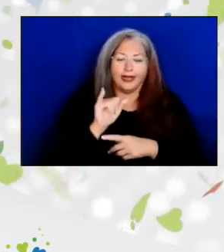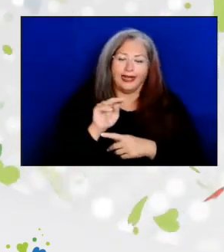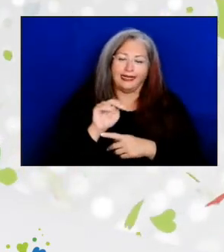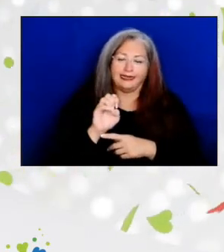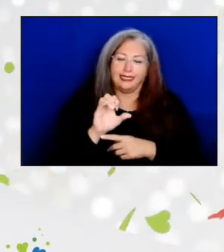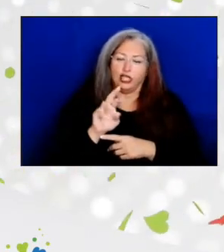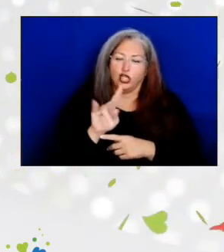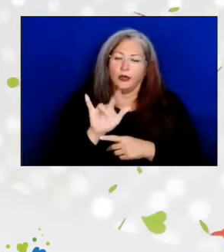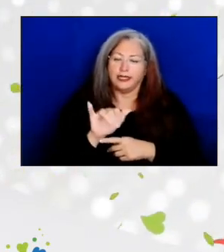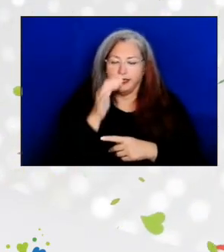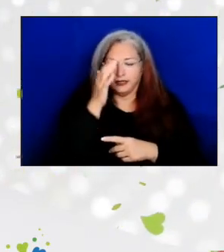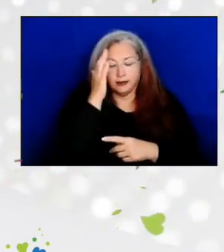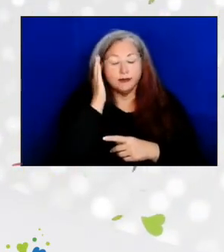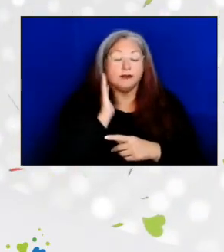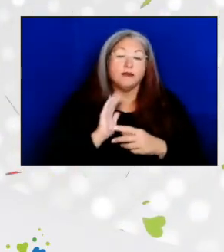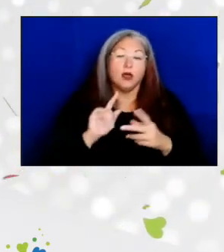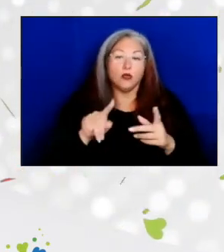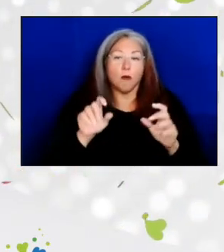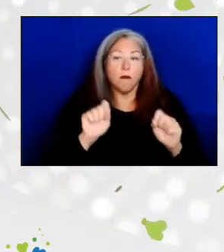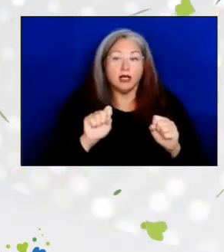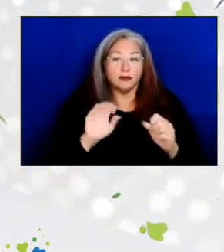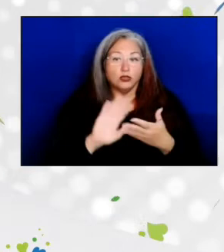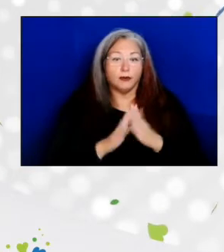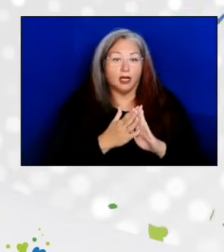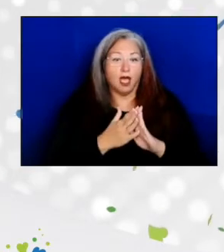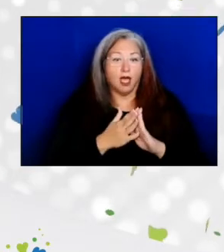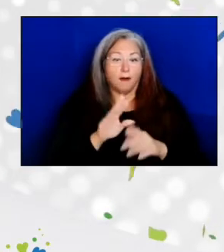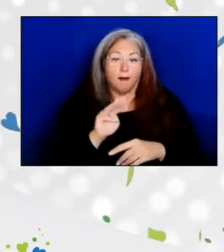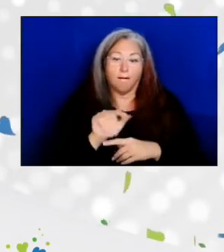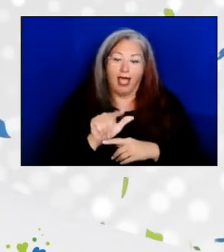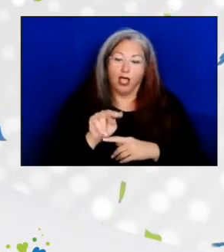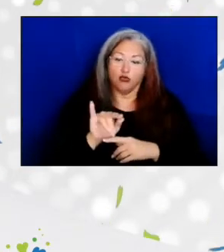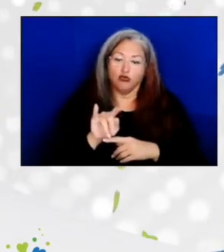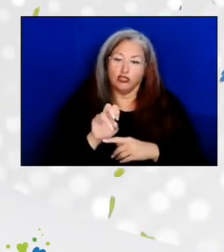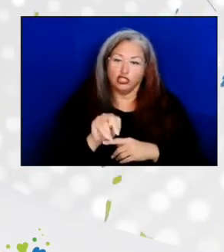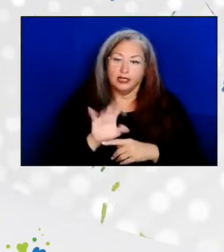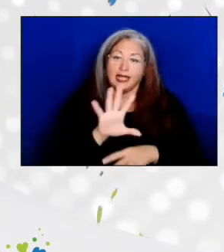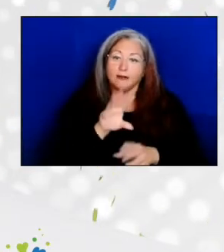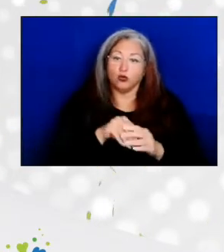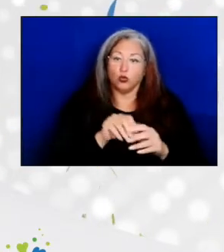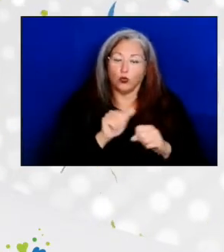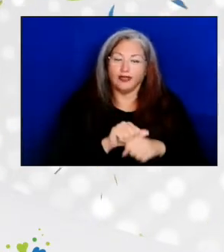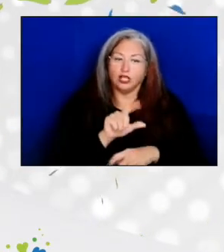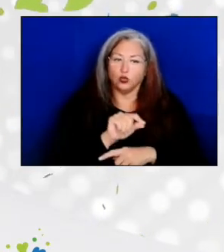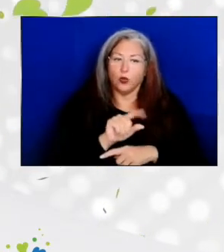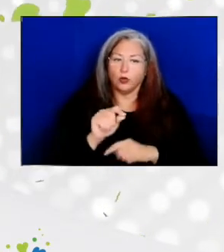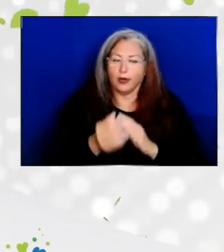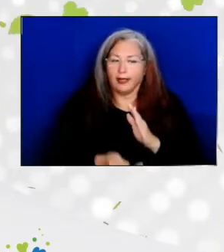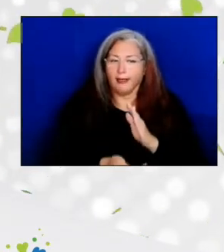the possibility of malnutrition, which was then included in the 2020 amendments, again,